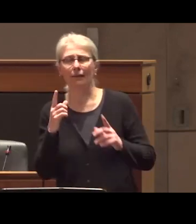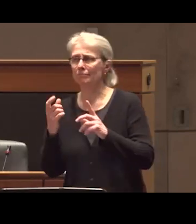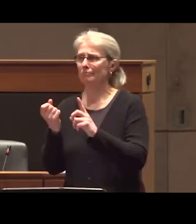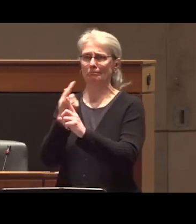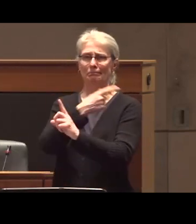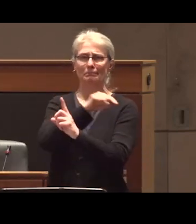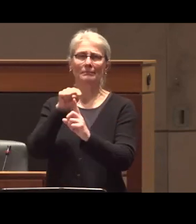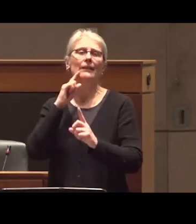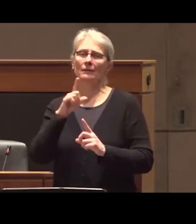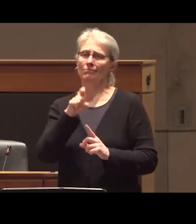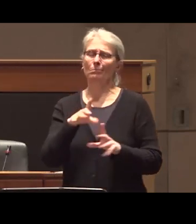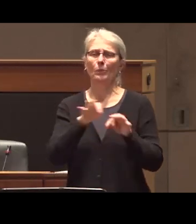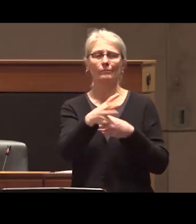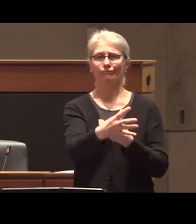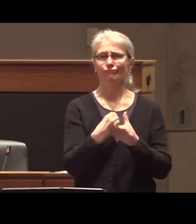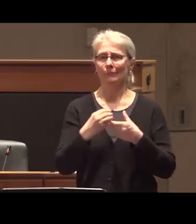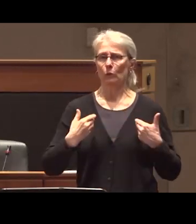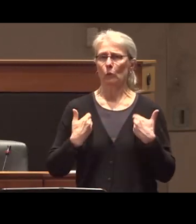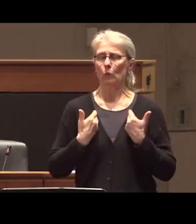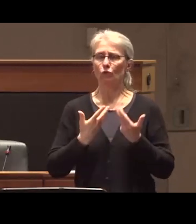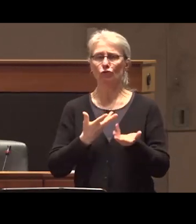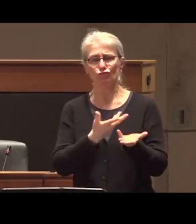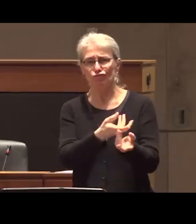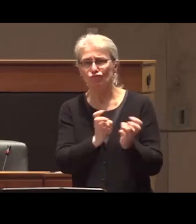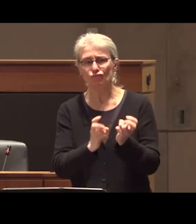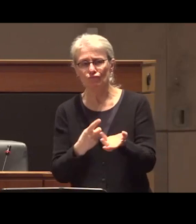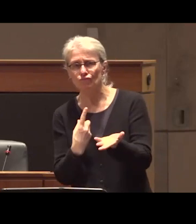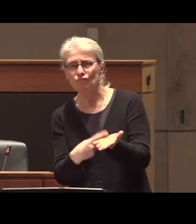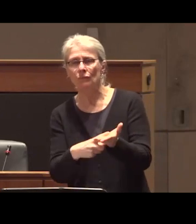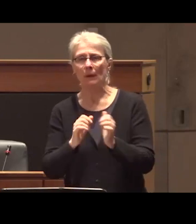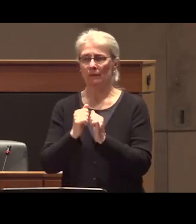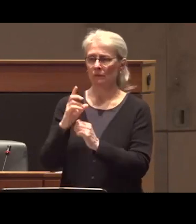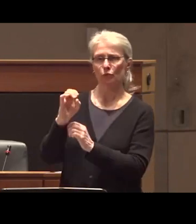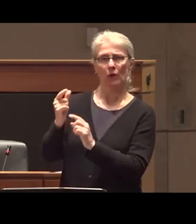be including young people in age appropriate ways in these conversations they will all grow